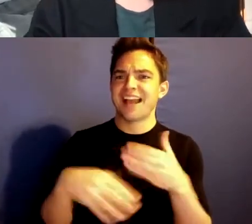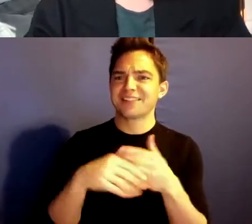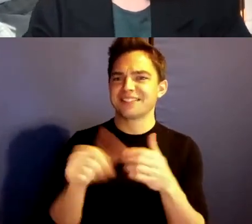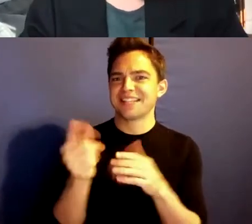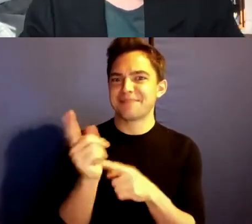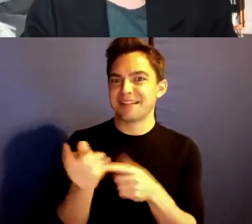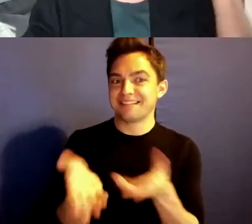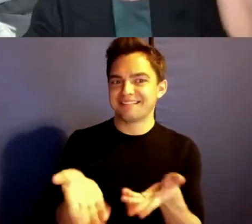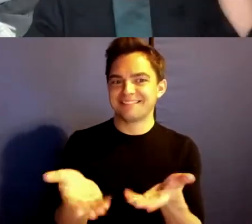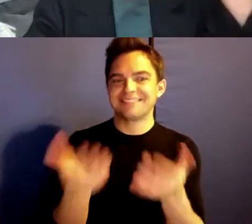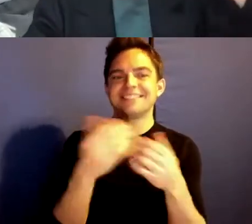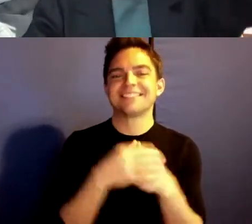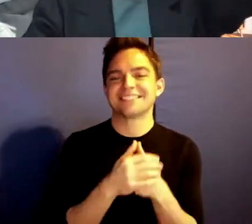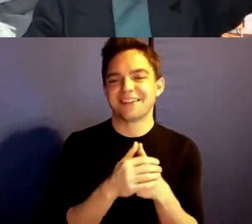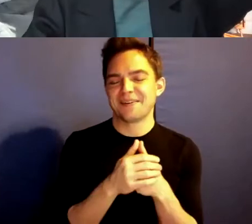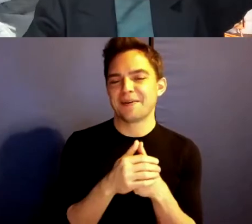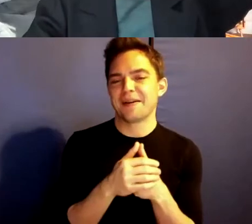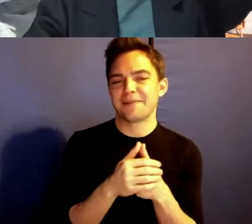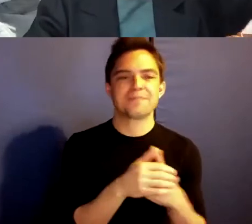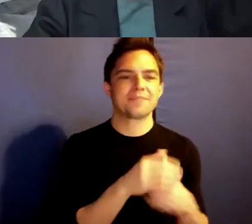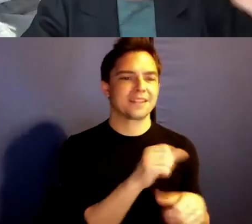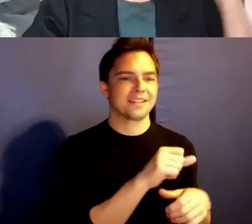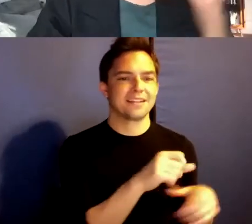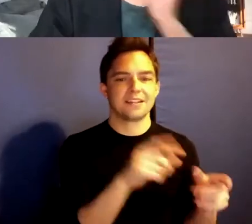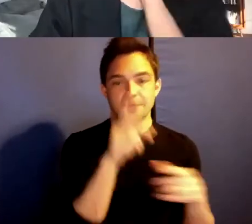If there's people in the audience who have questions.